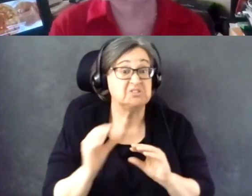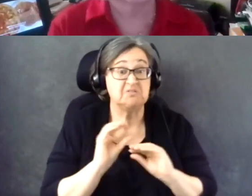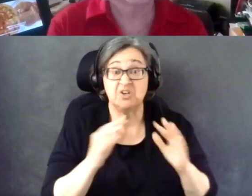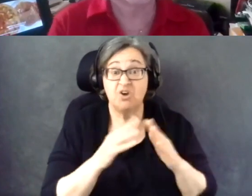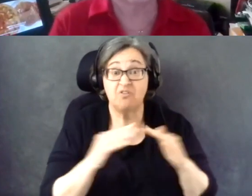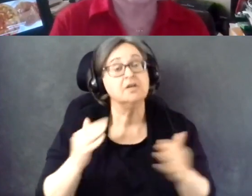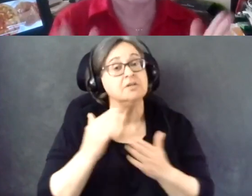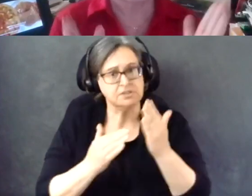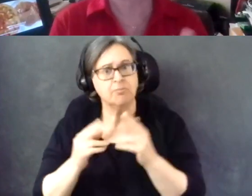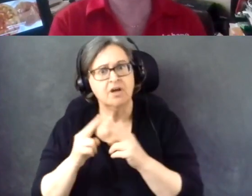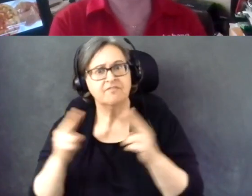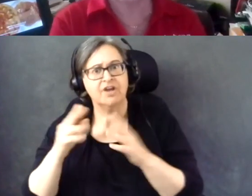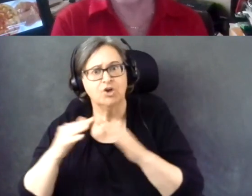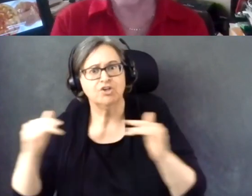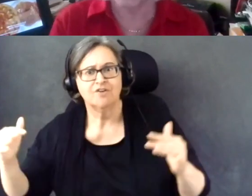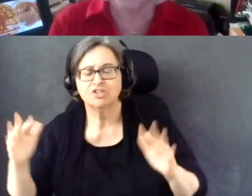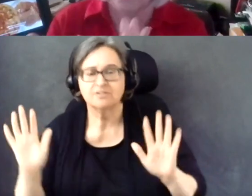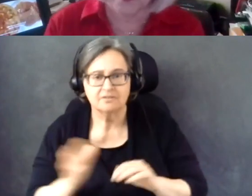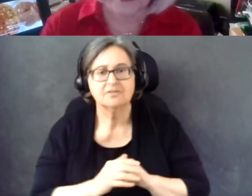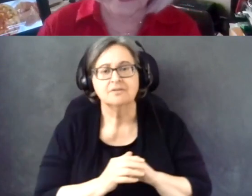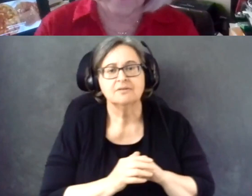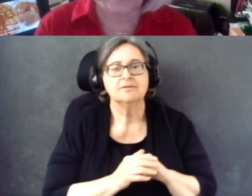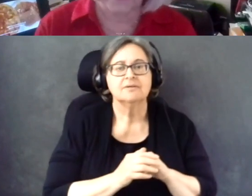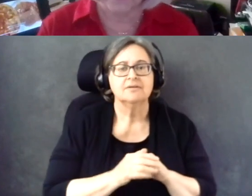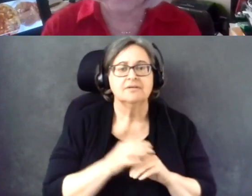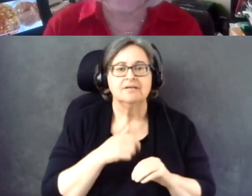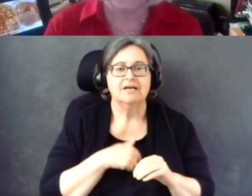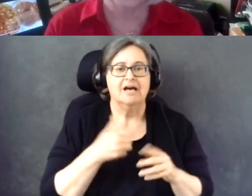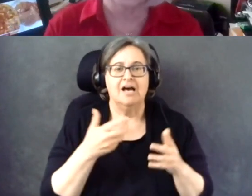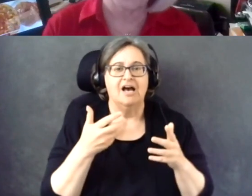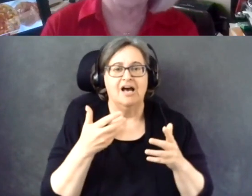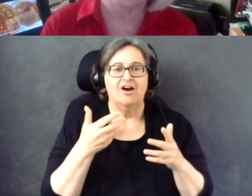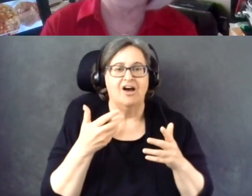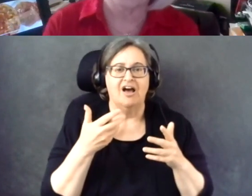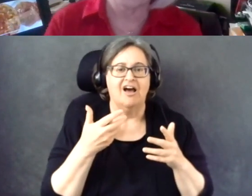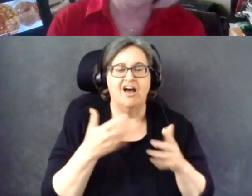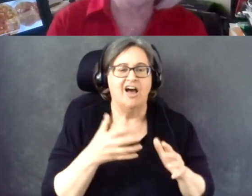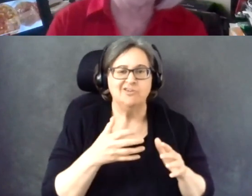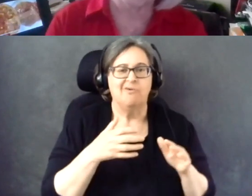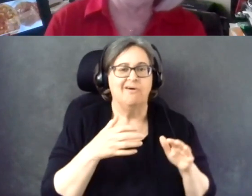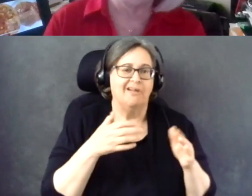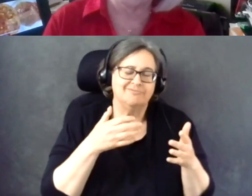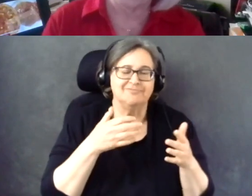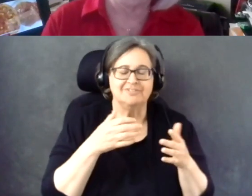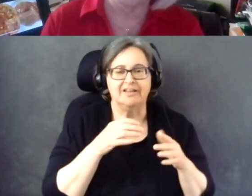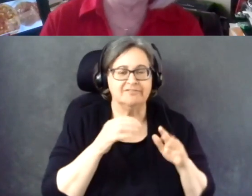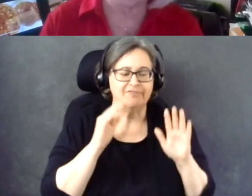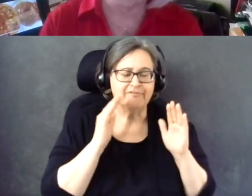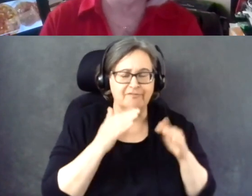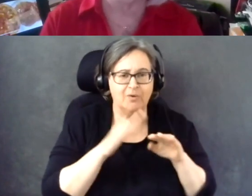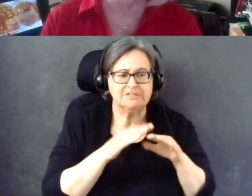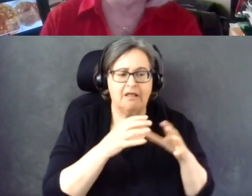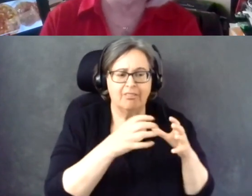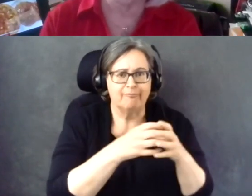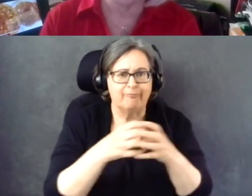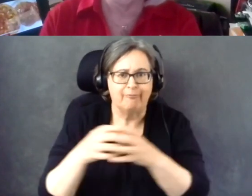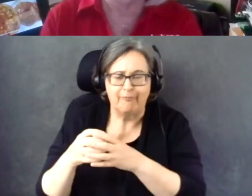I don't want to, you know, put them in little silos like that. But we're challenged with that as well.